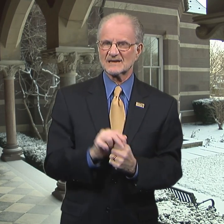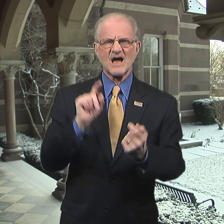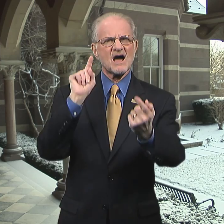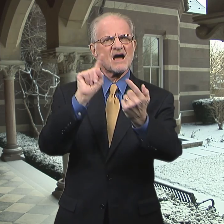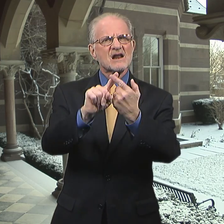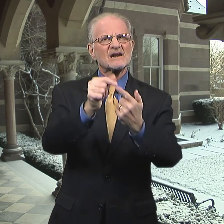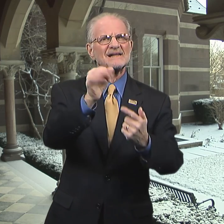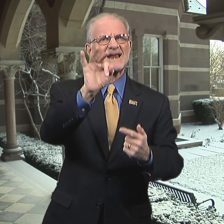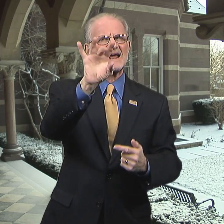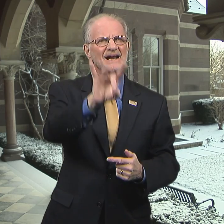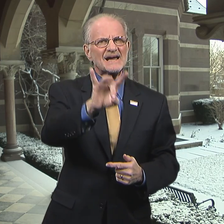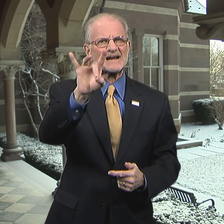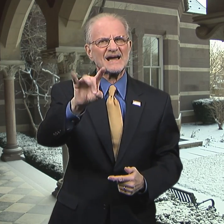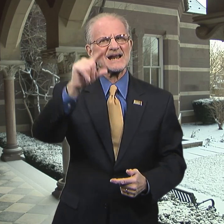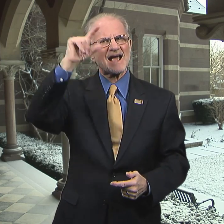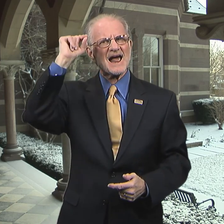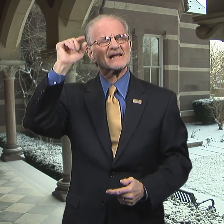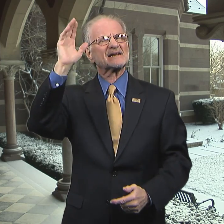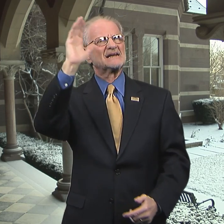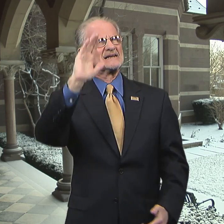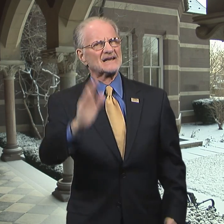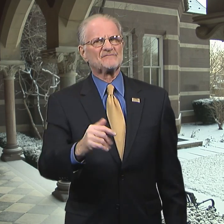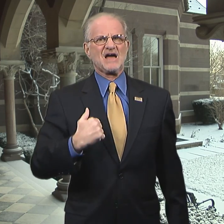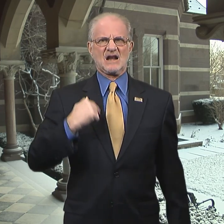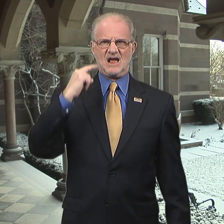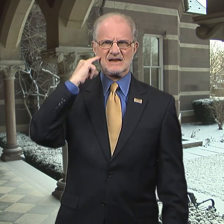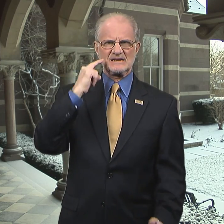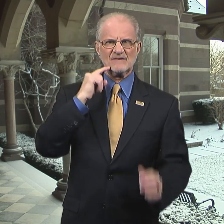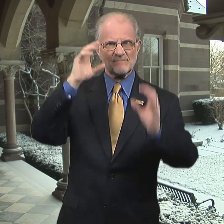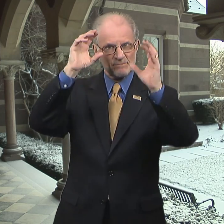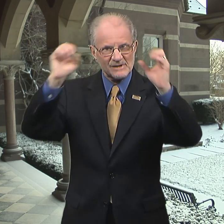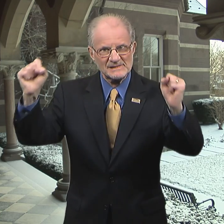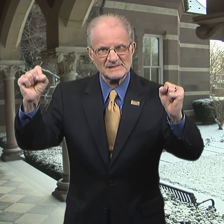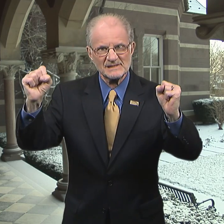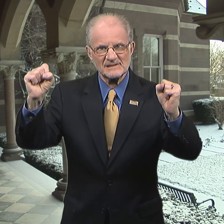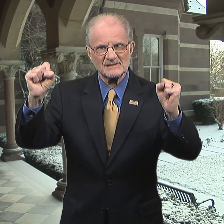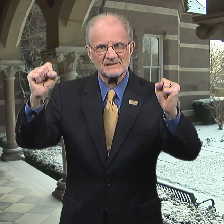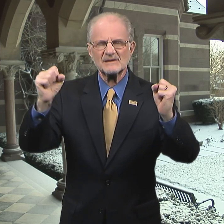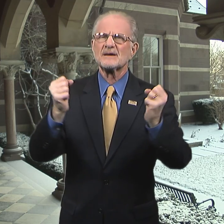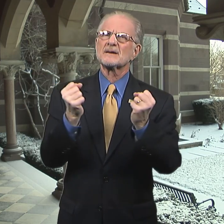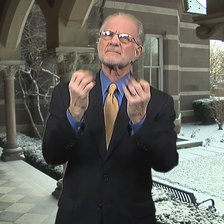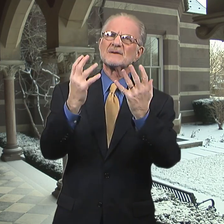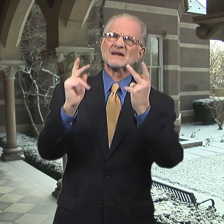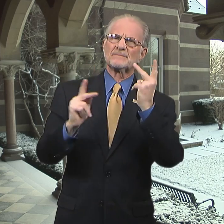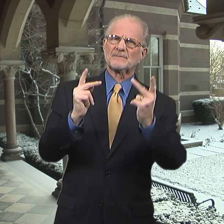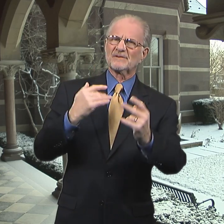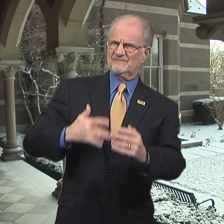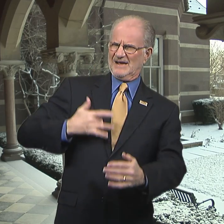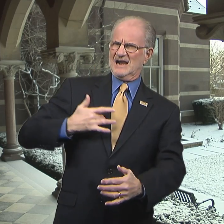Until 1988, Gallaudet never had a deaf president.